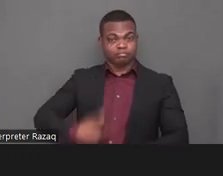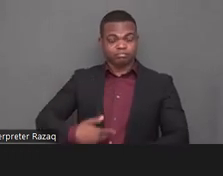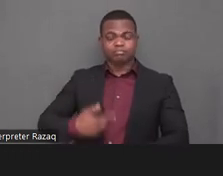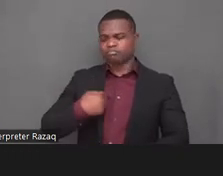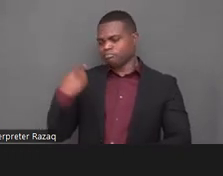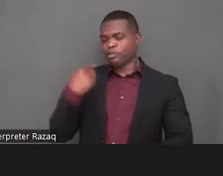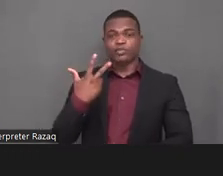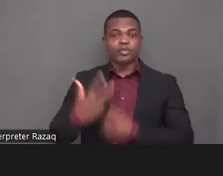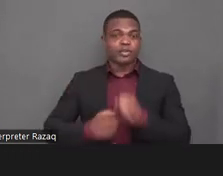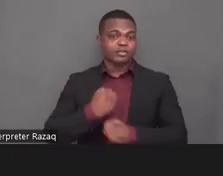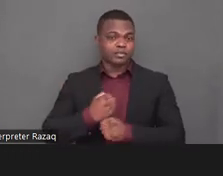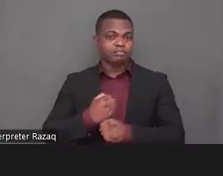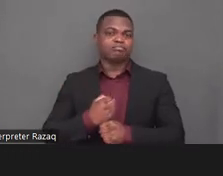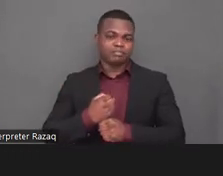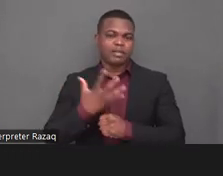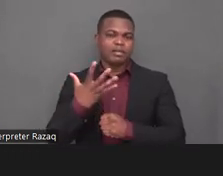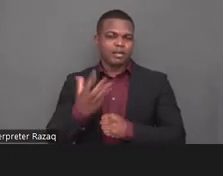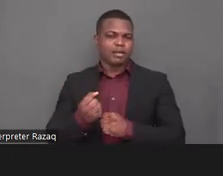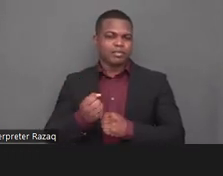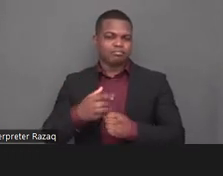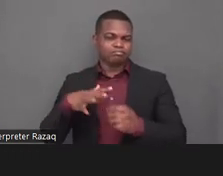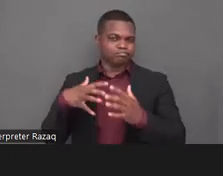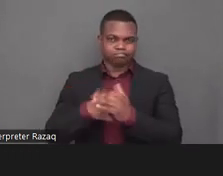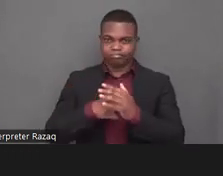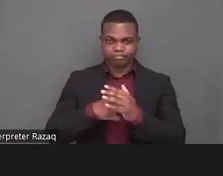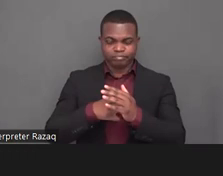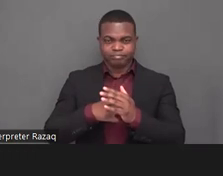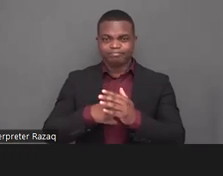and from that angle i am happy to join this very important topic with you today